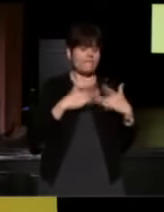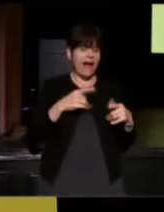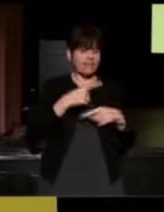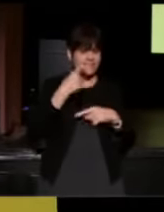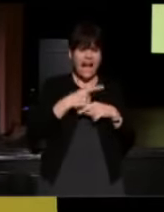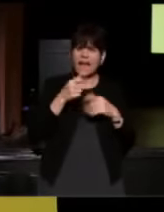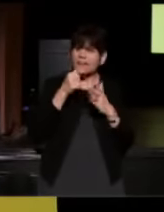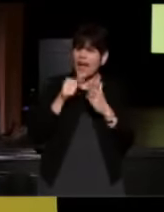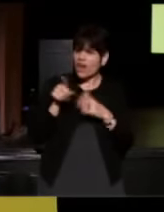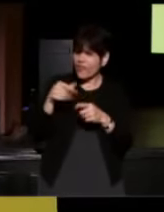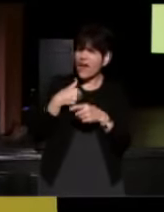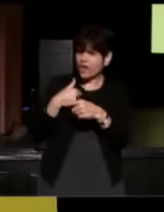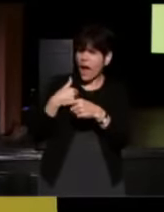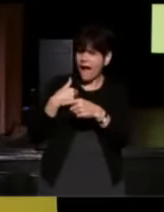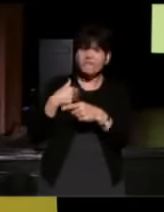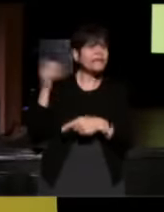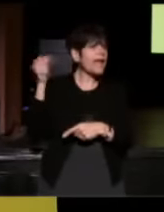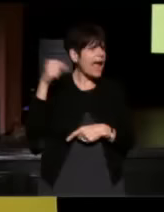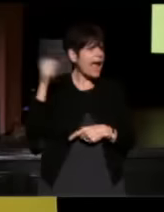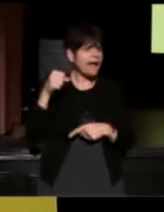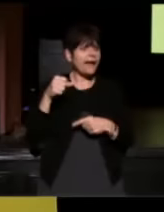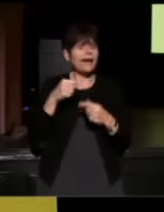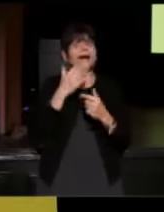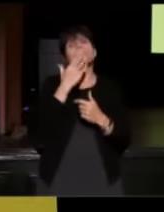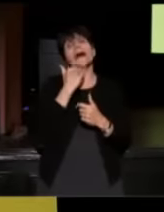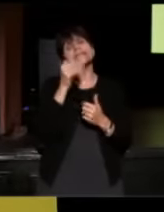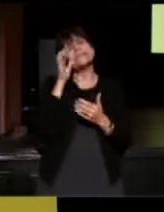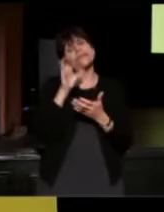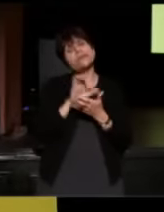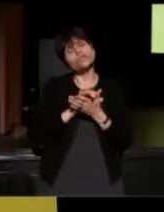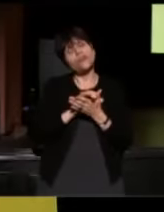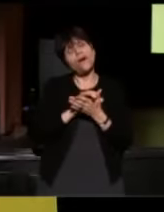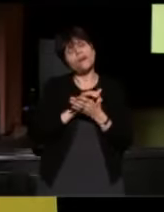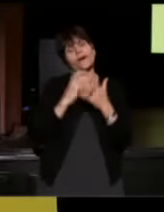(Annie) Yeah. My Dearest Wife, this is a very special day,